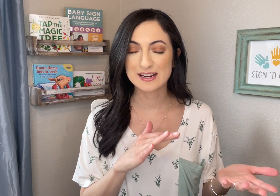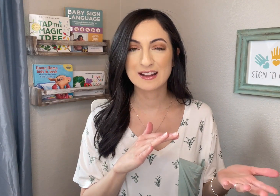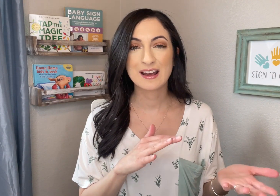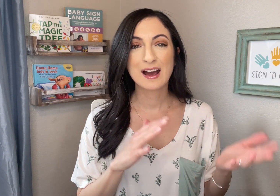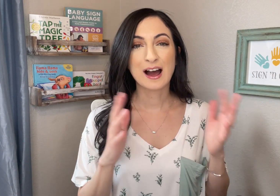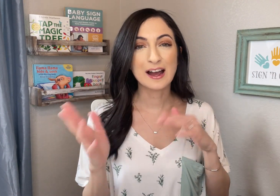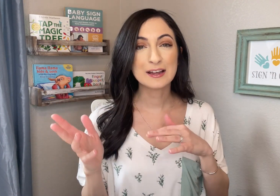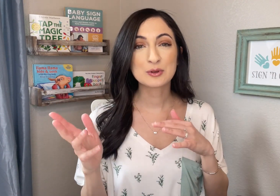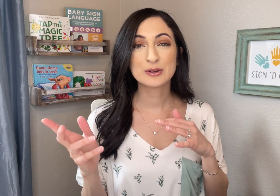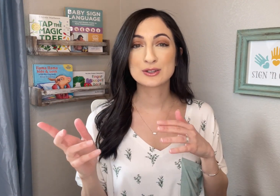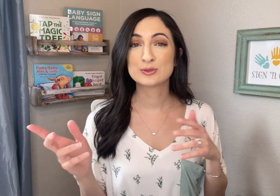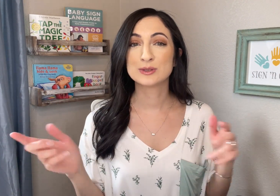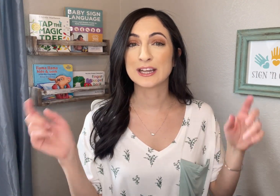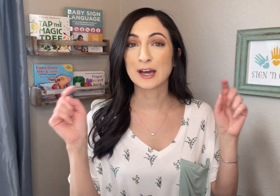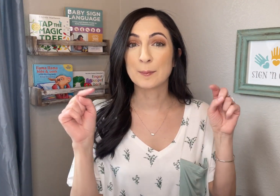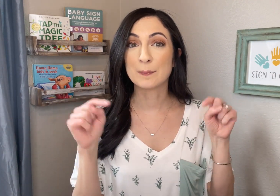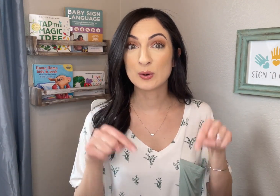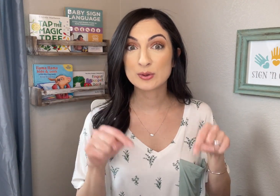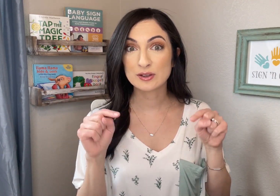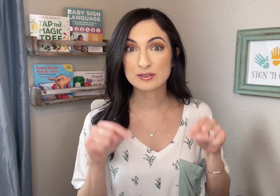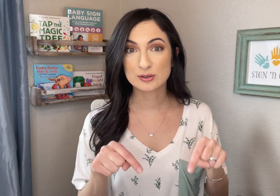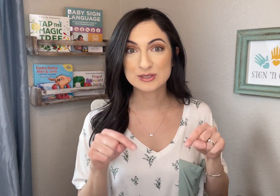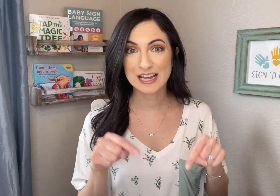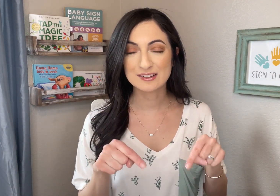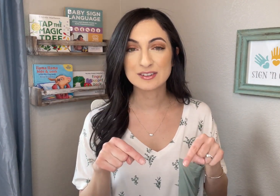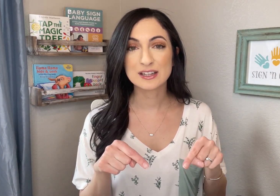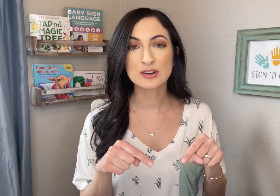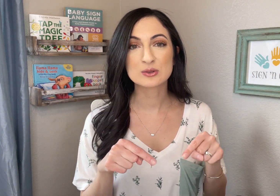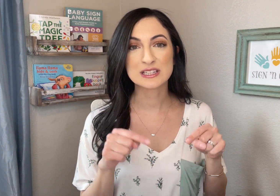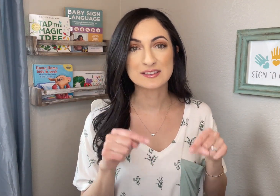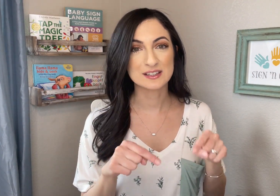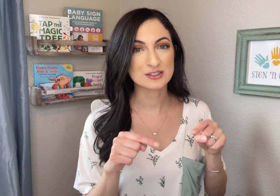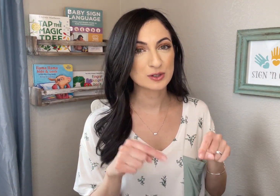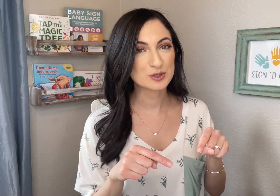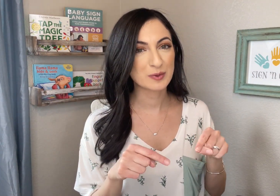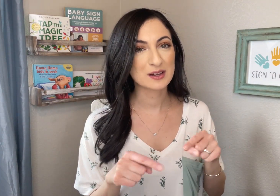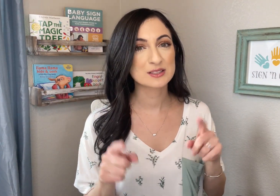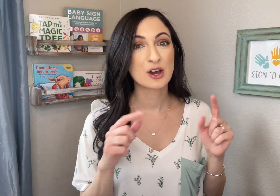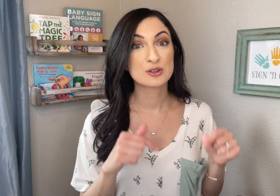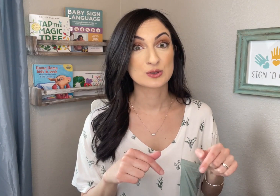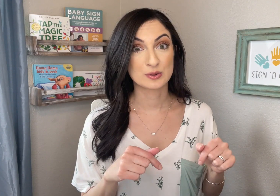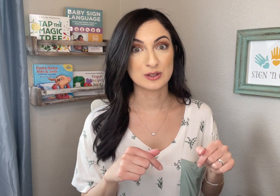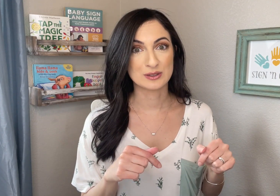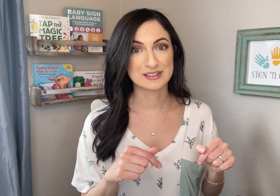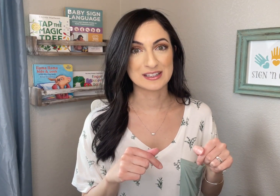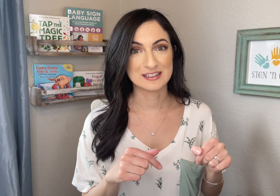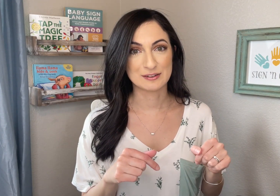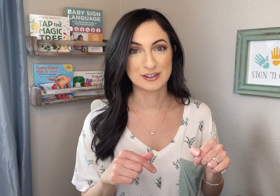I am going to link both of those sign videos in the description box so that you can see the difference,